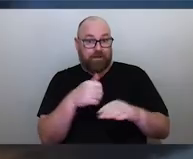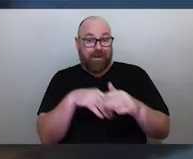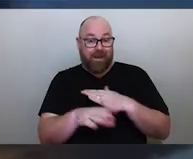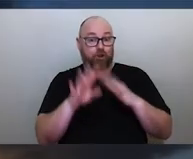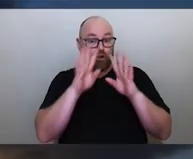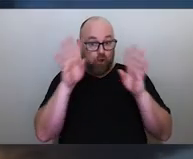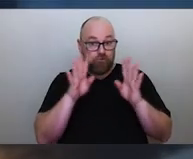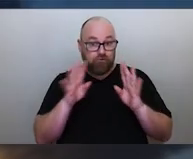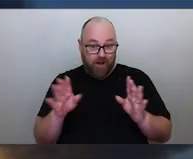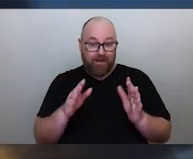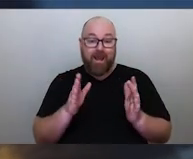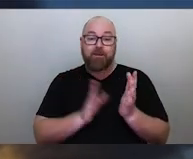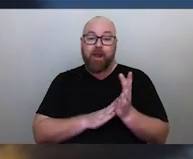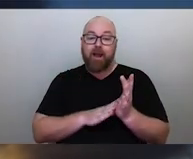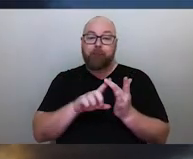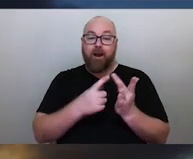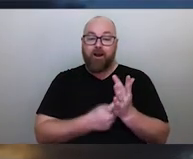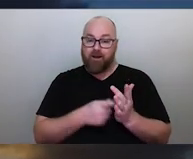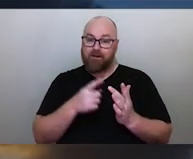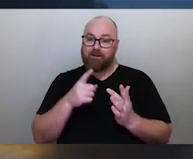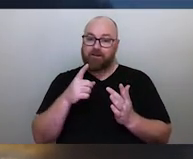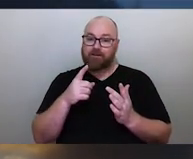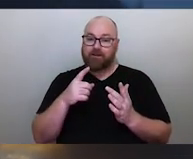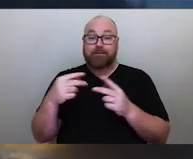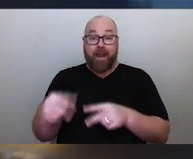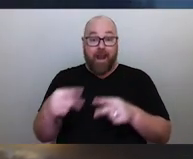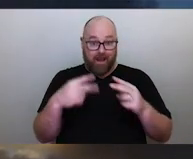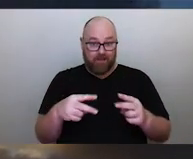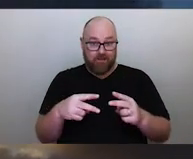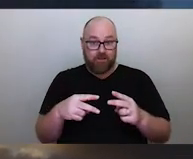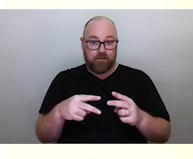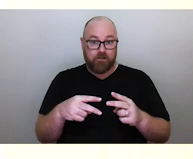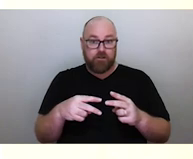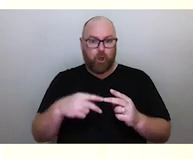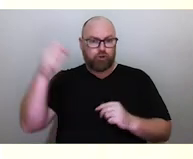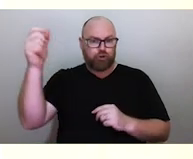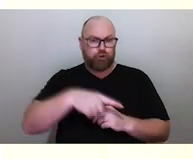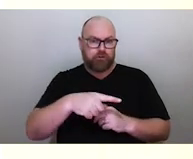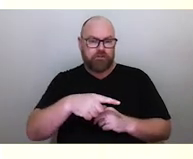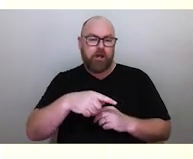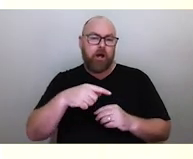and it's about the Maier dance, the shooting star dance, which has to be done at sunset.